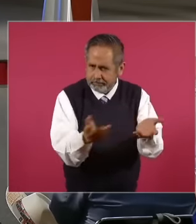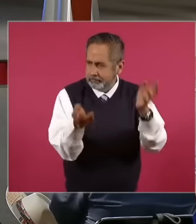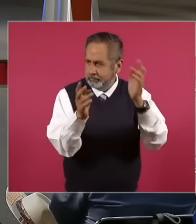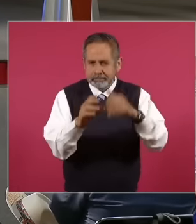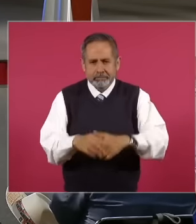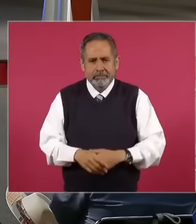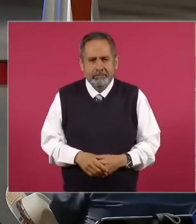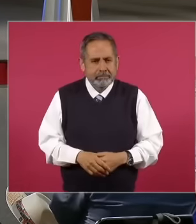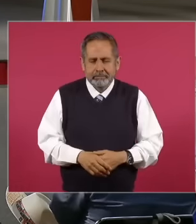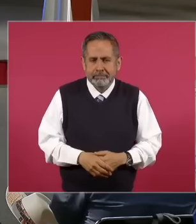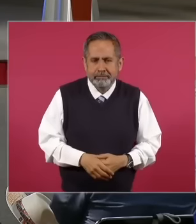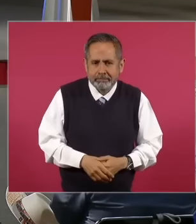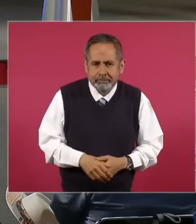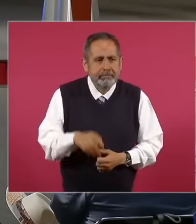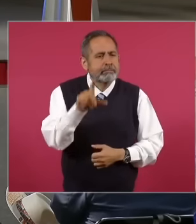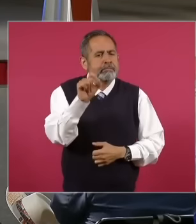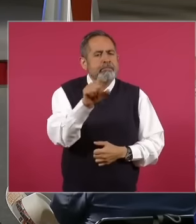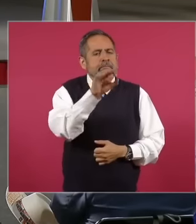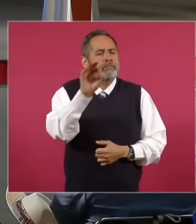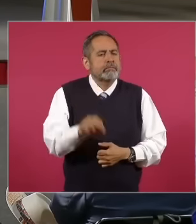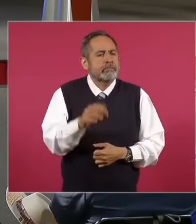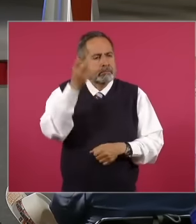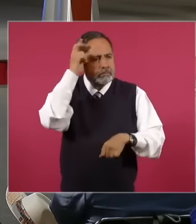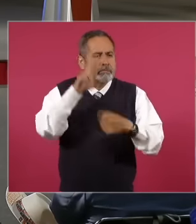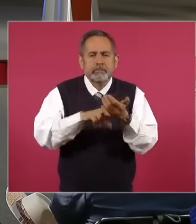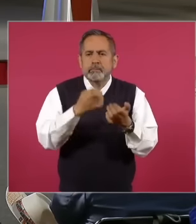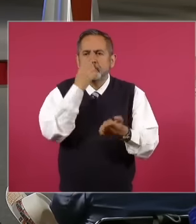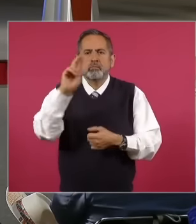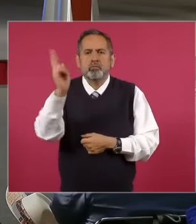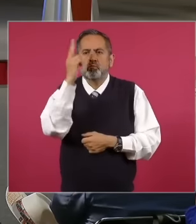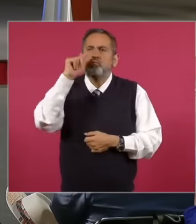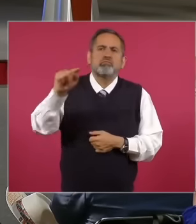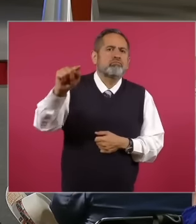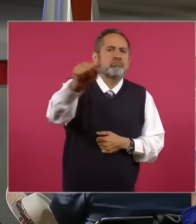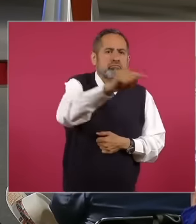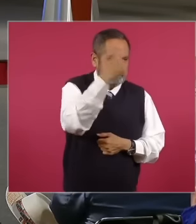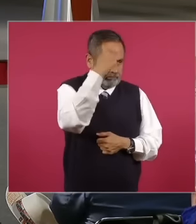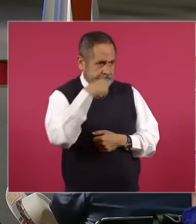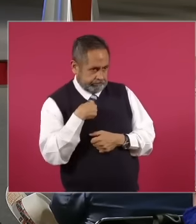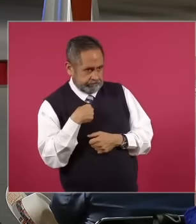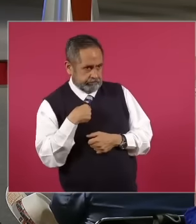addresses of educational establishments and universities six